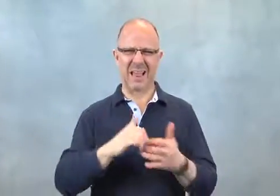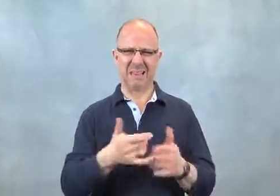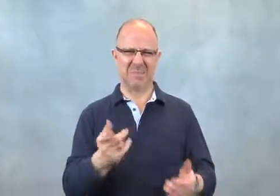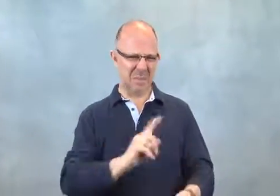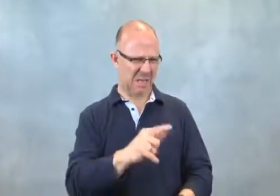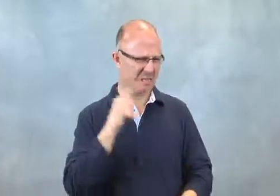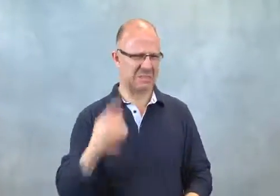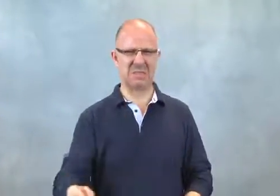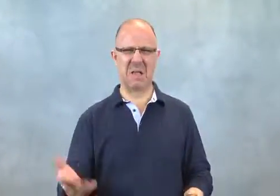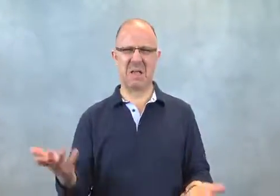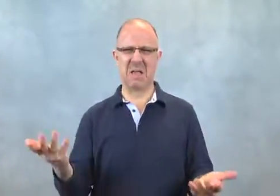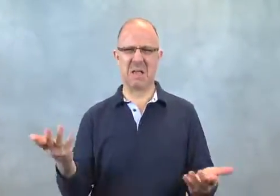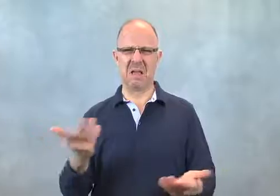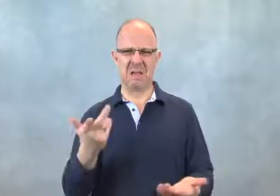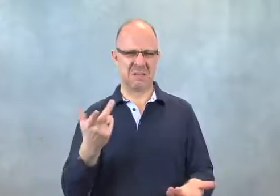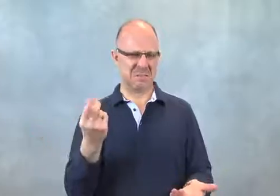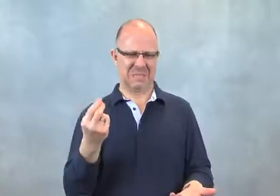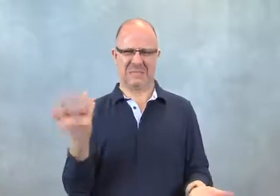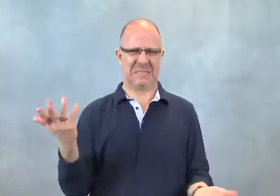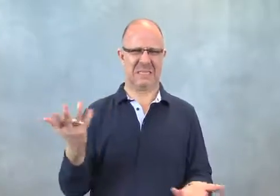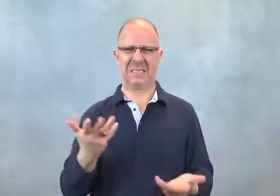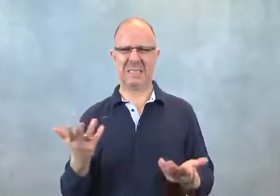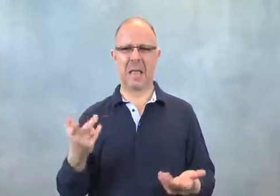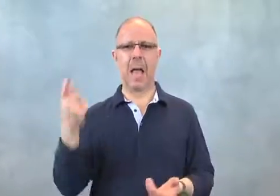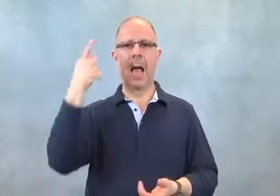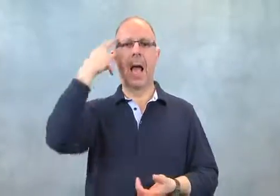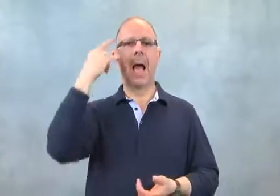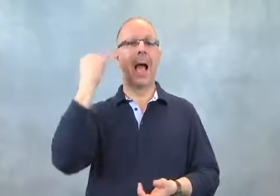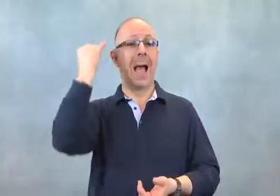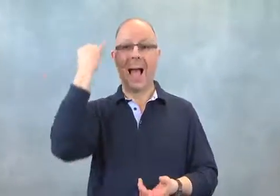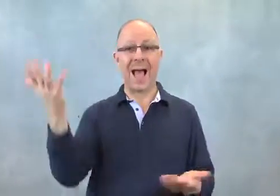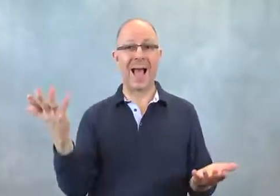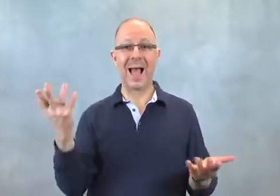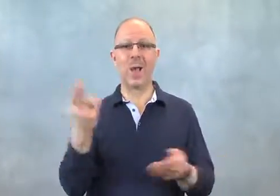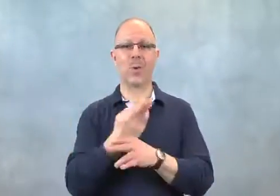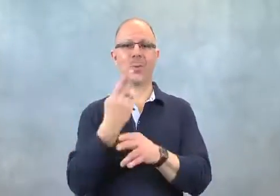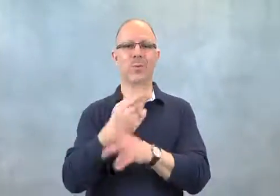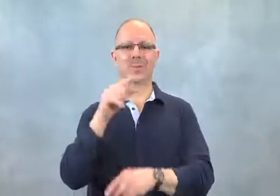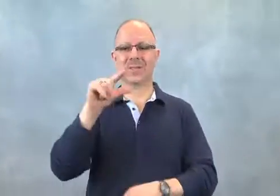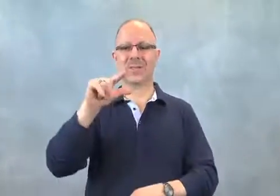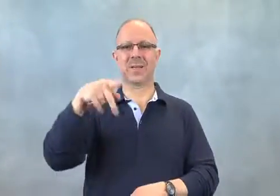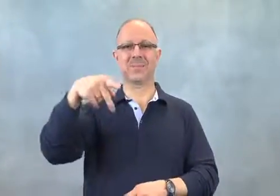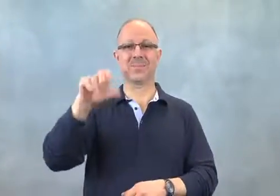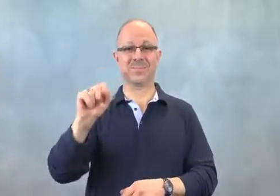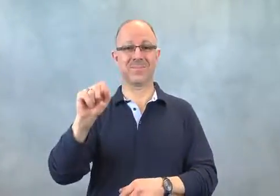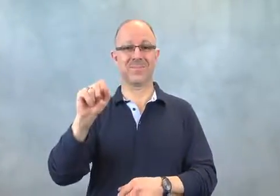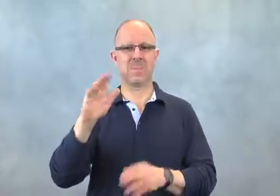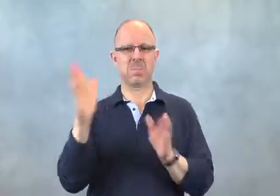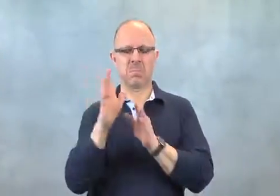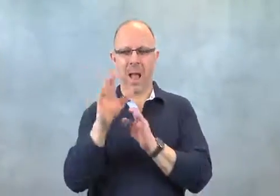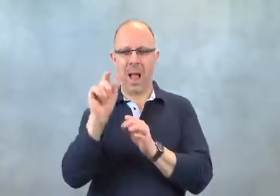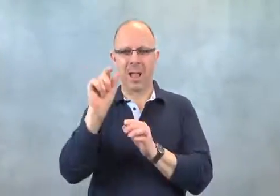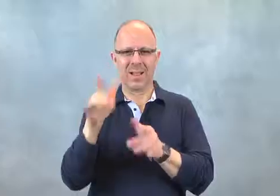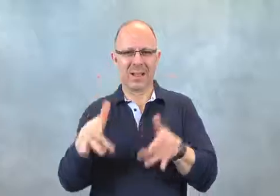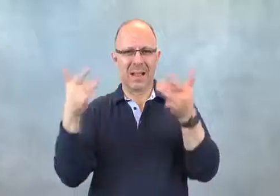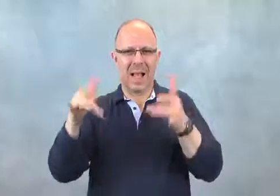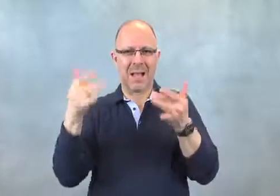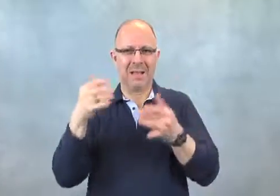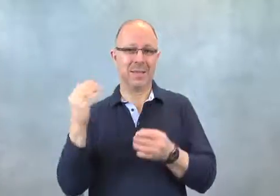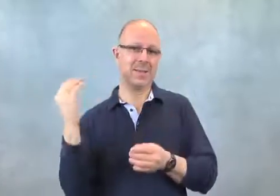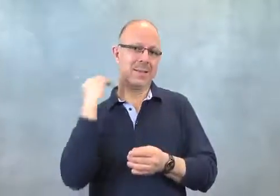He really wanted to know where his cat was going and what it was doing.